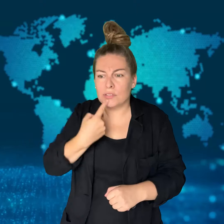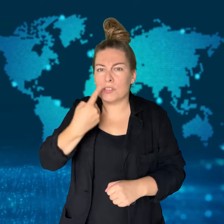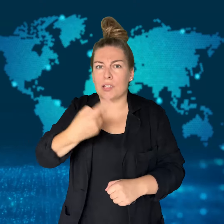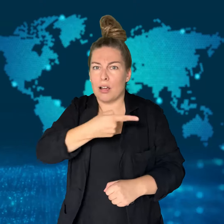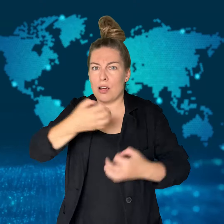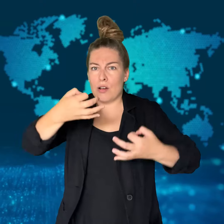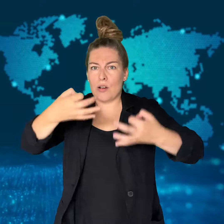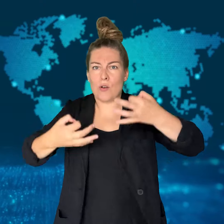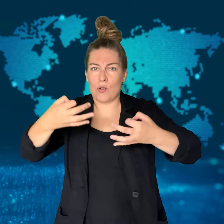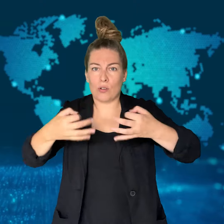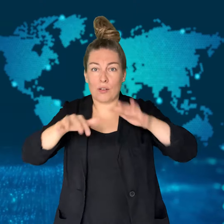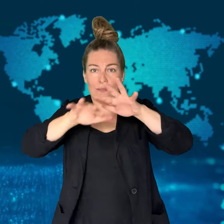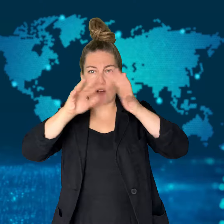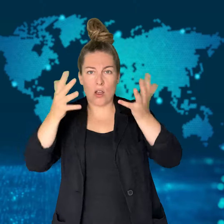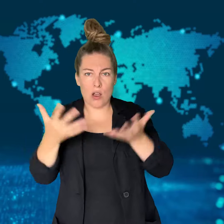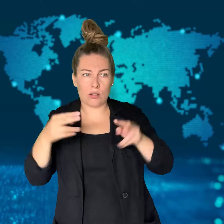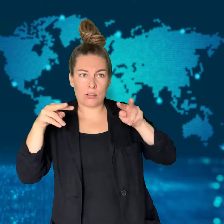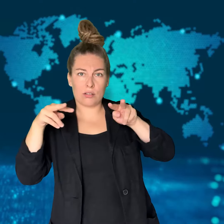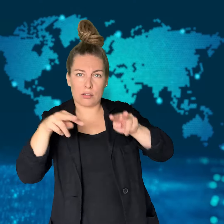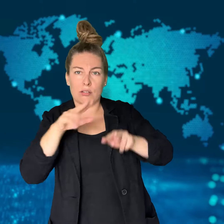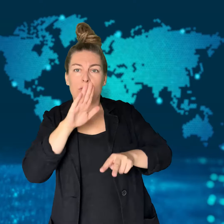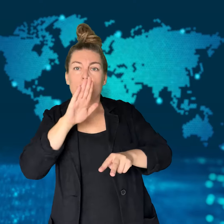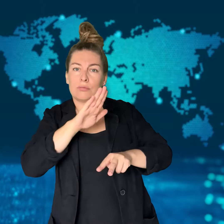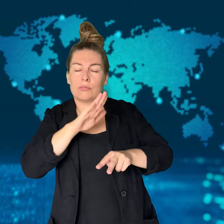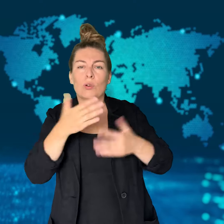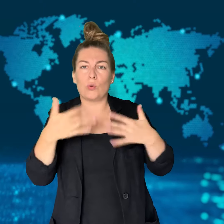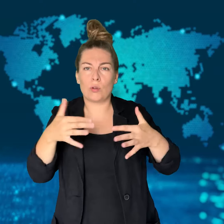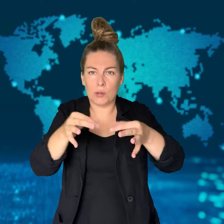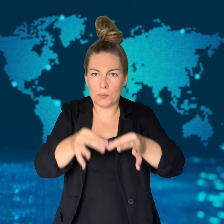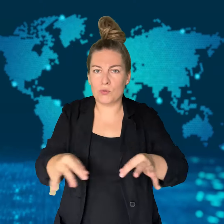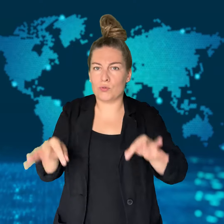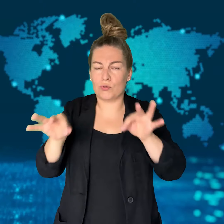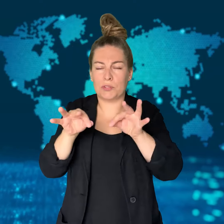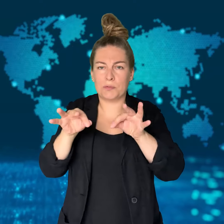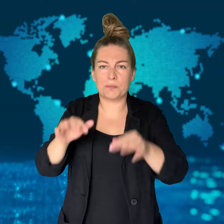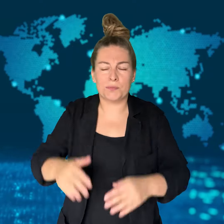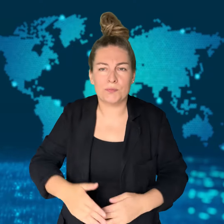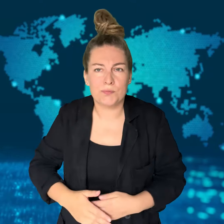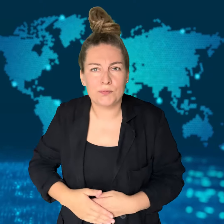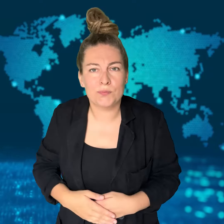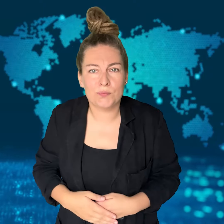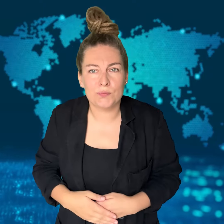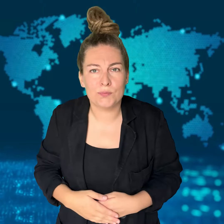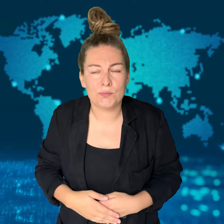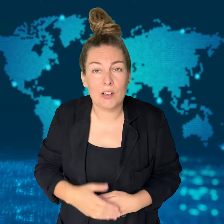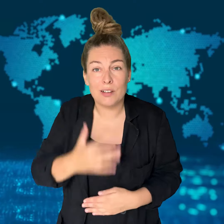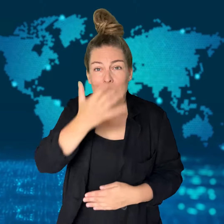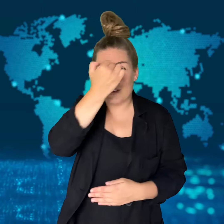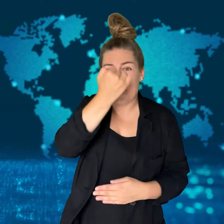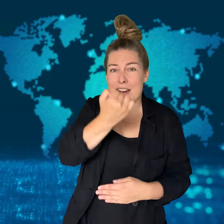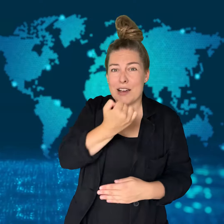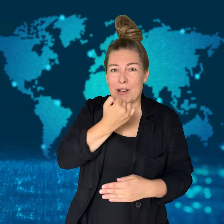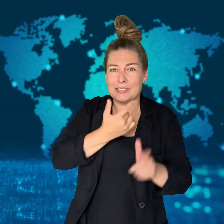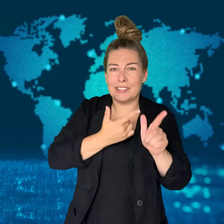The court is not able to enforce its decision since it is not legally binding,